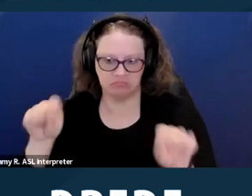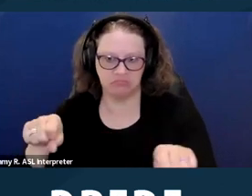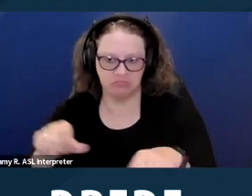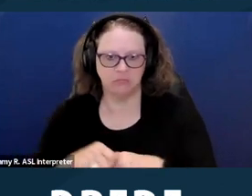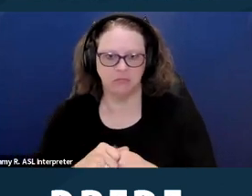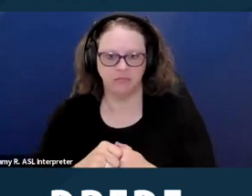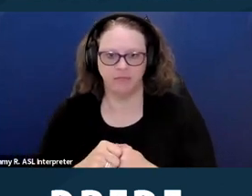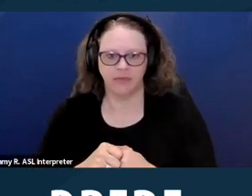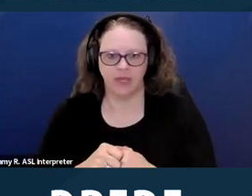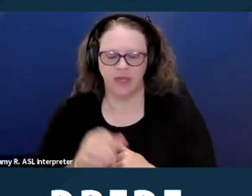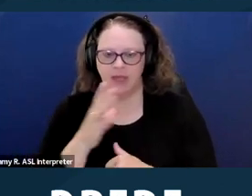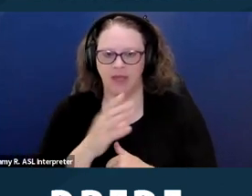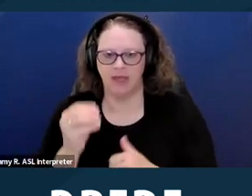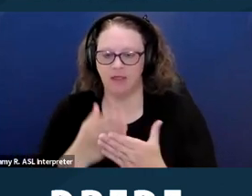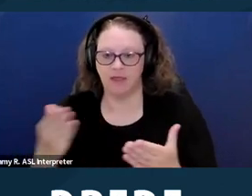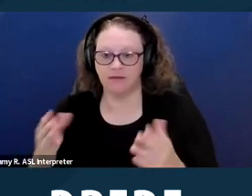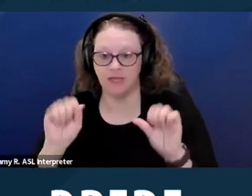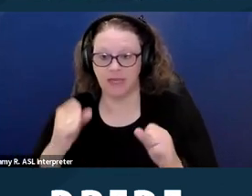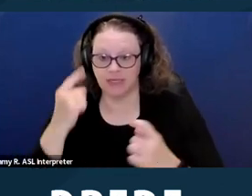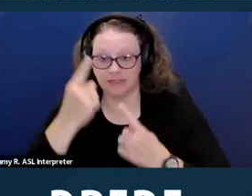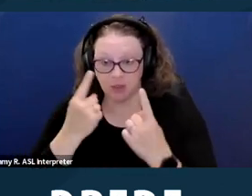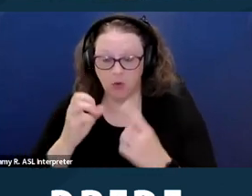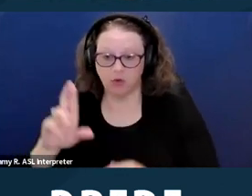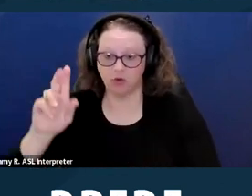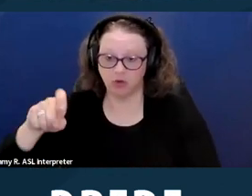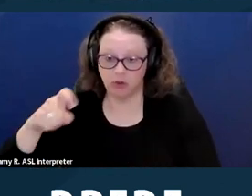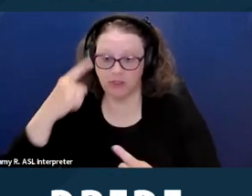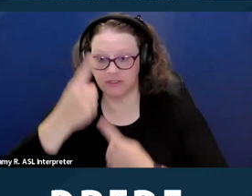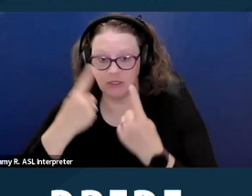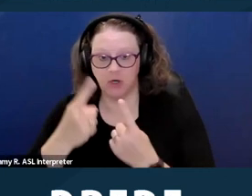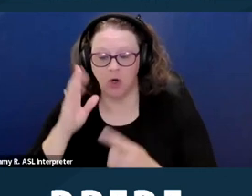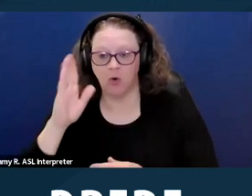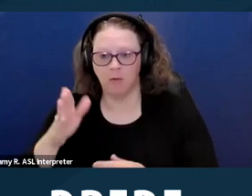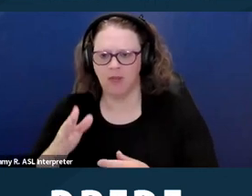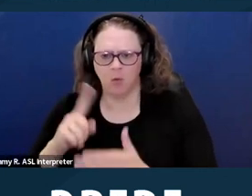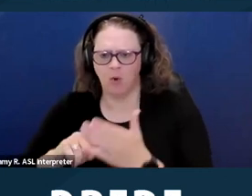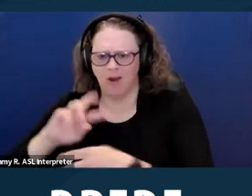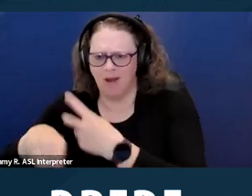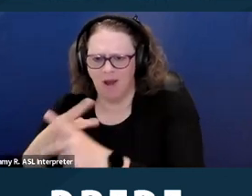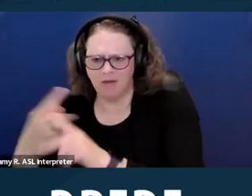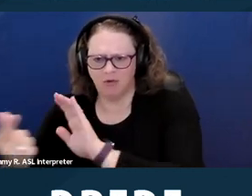And the things that they can consider or should consider must consider would be the nature and severity of the crime,